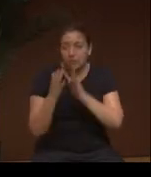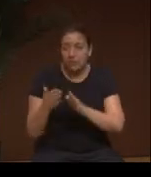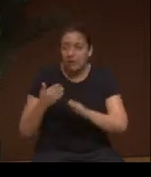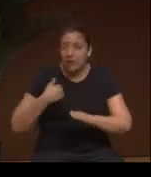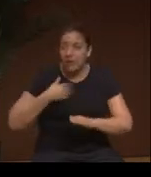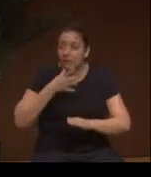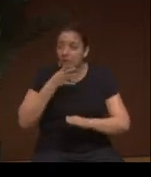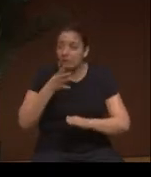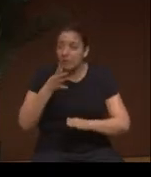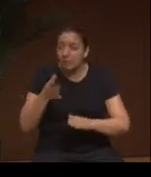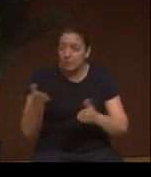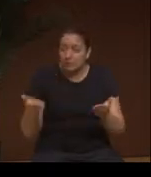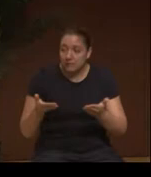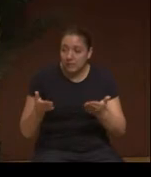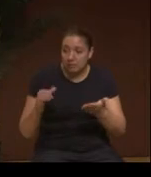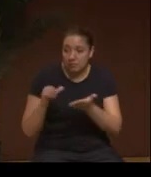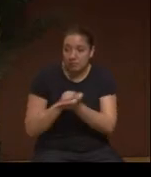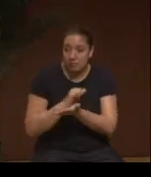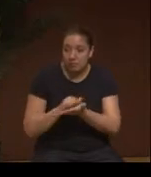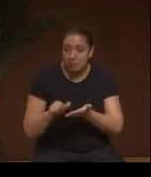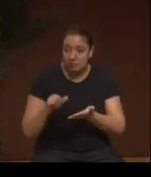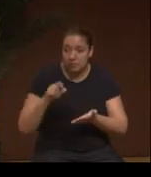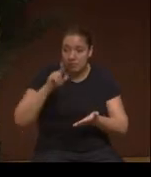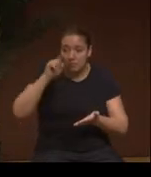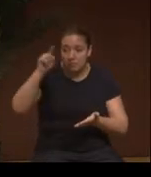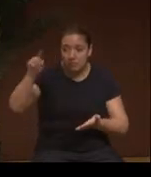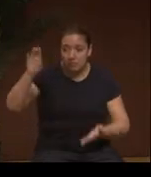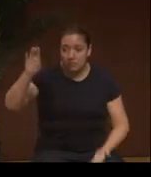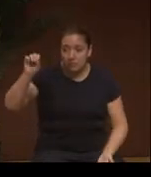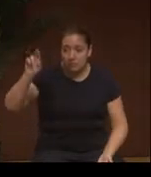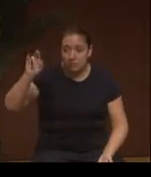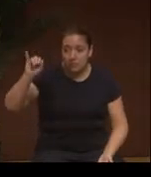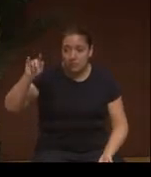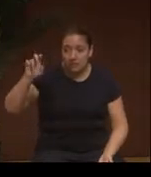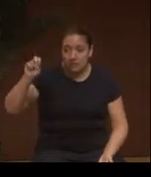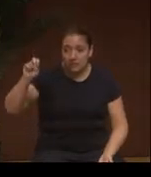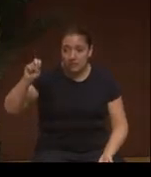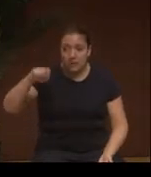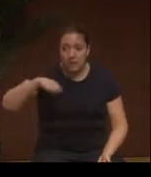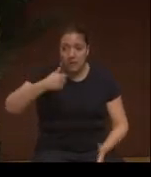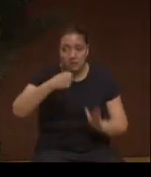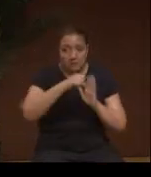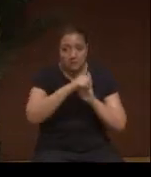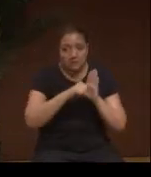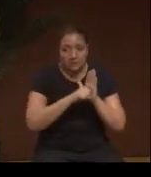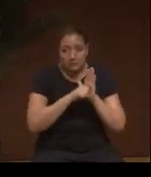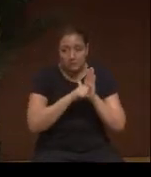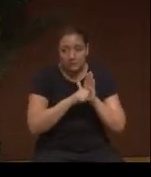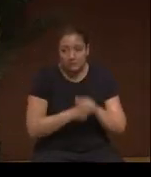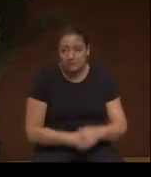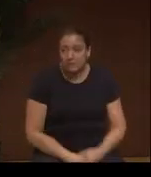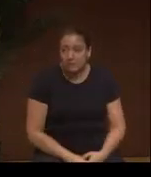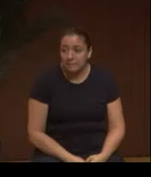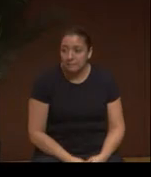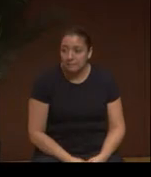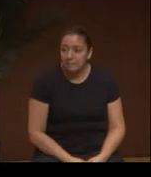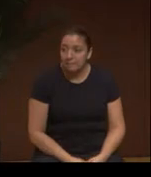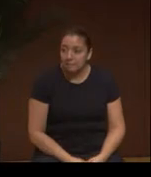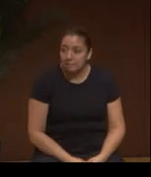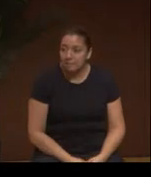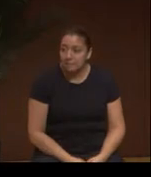We have grandmothers here in New York as well as in Borinquen, and other states.